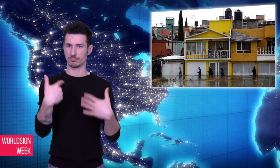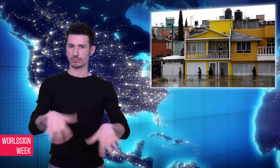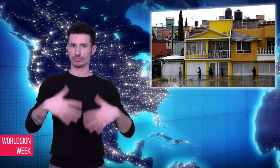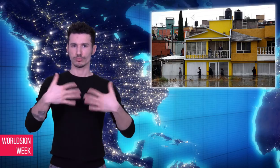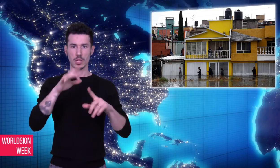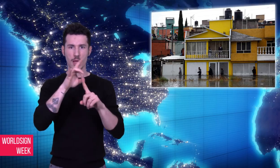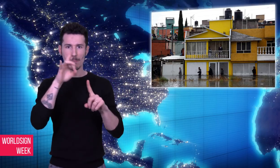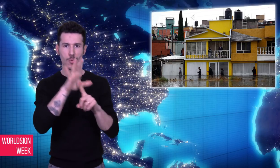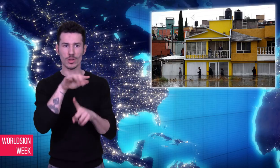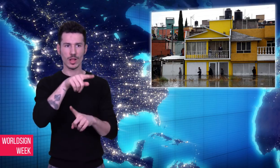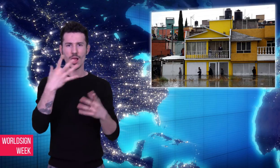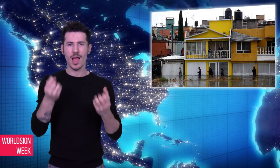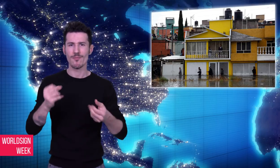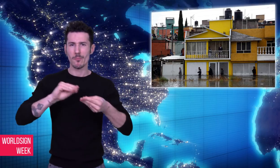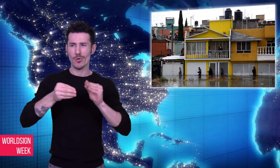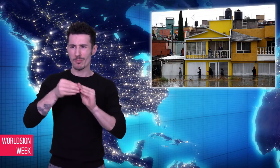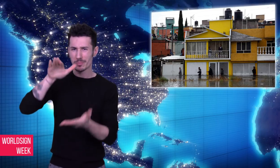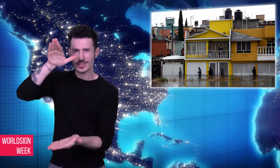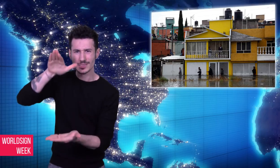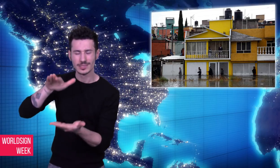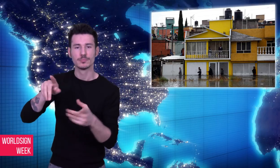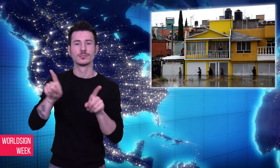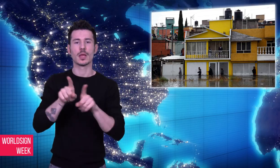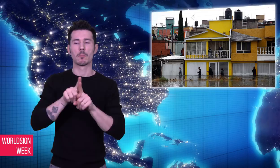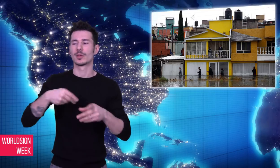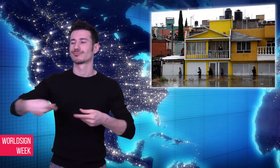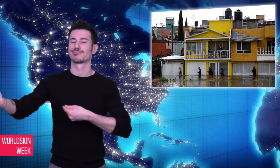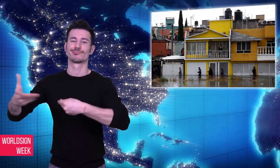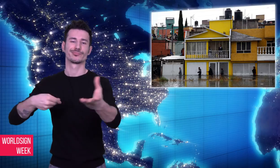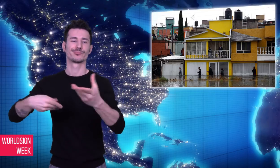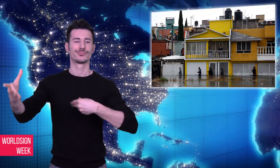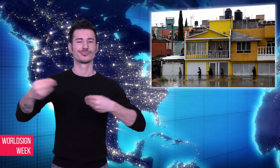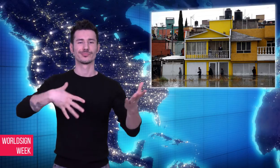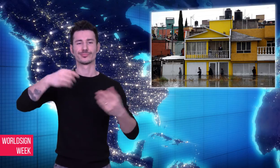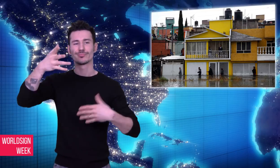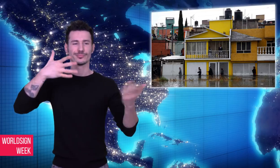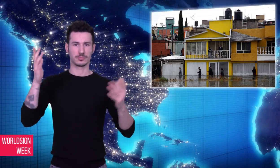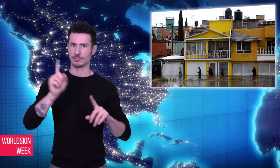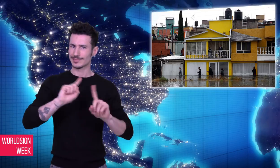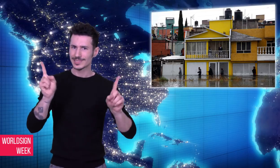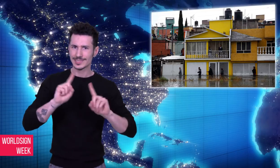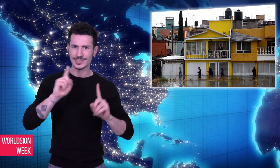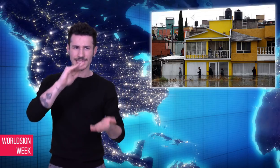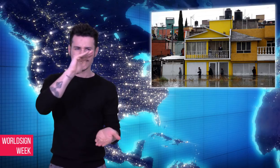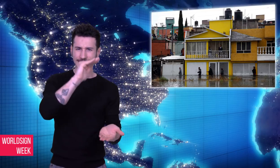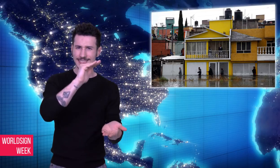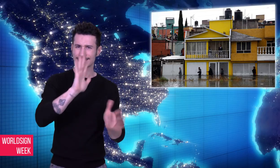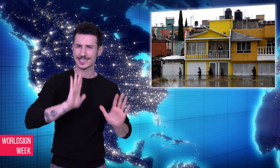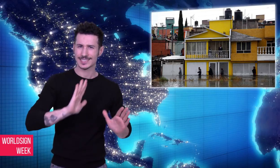resource. In South Africa, authorities